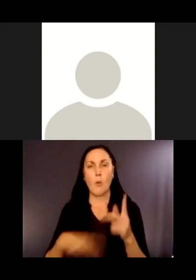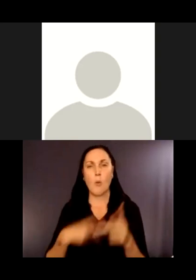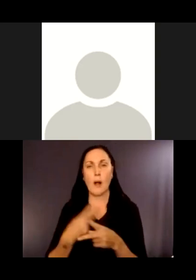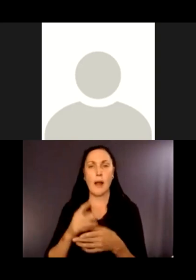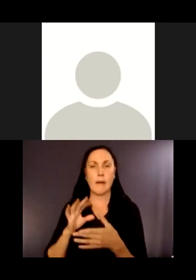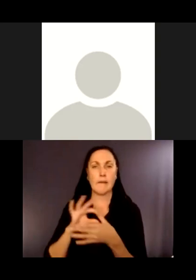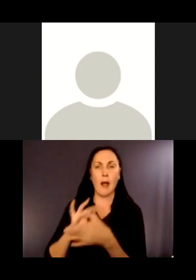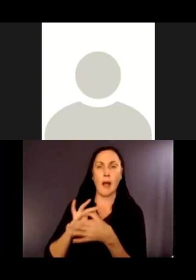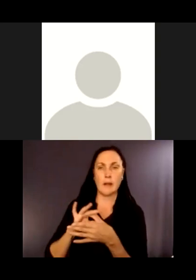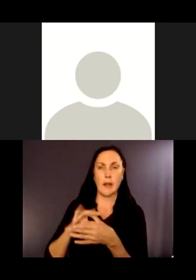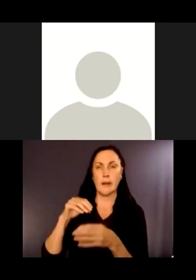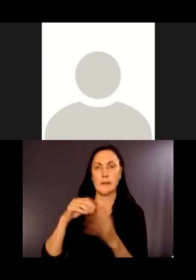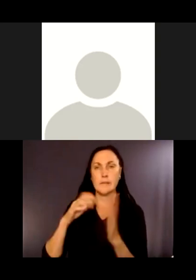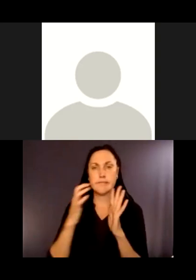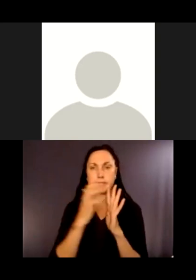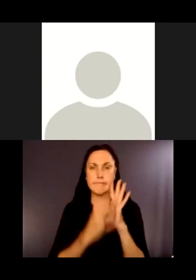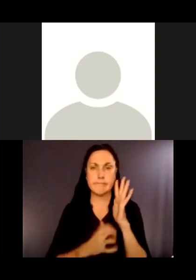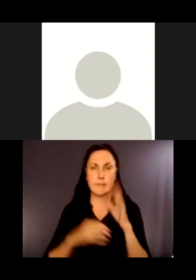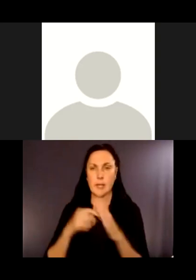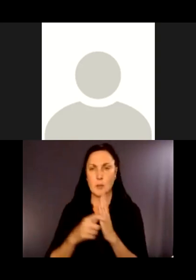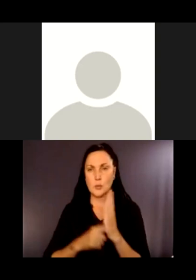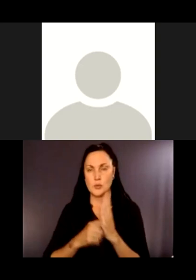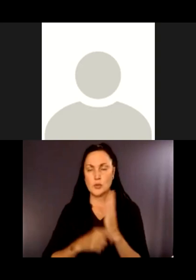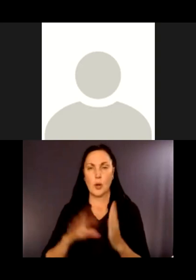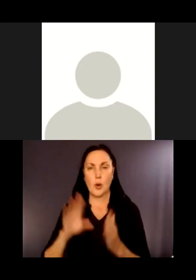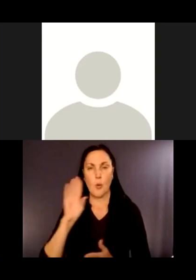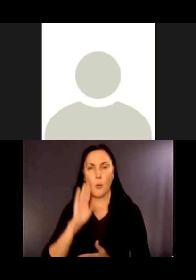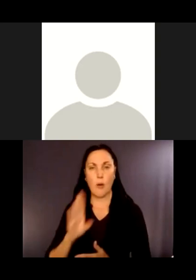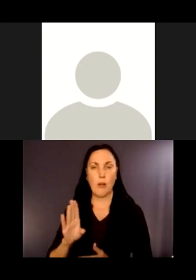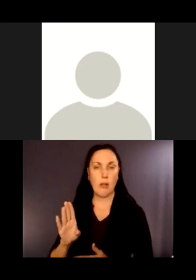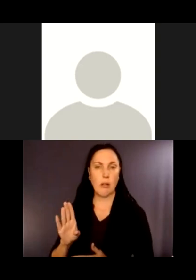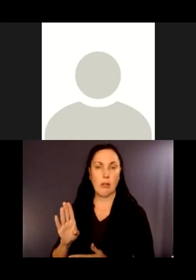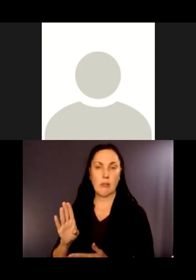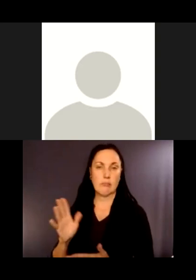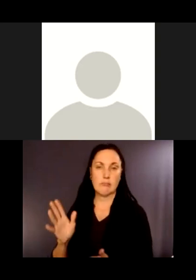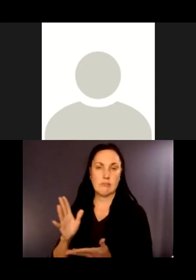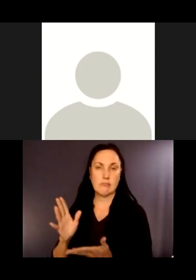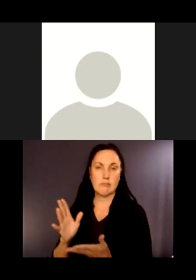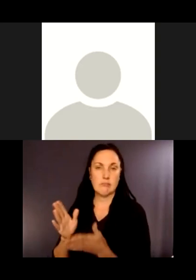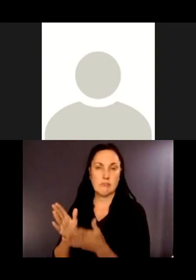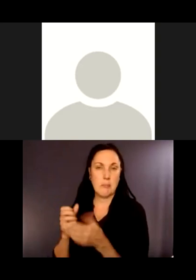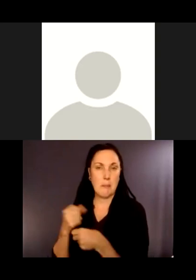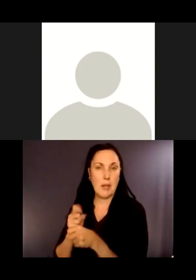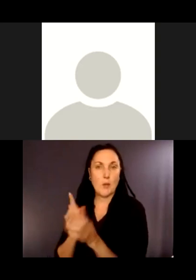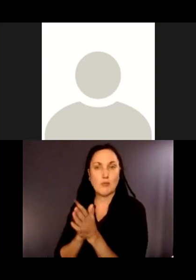you come to the head of the trail and sit? If that was the majority of your experience, maybe some